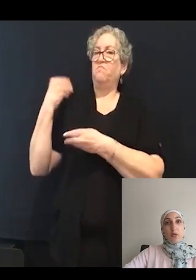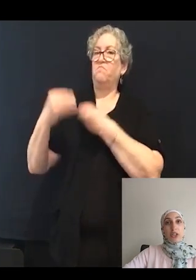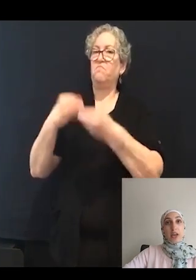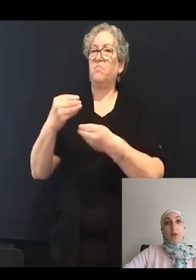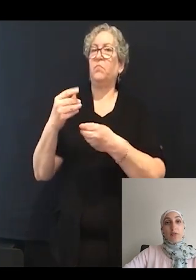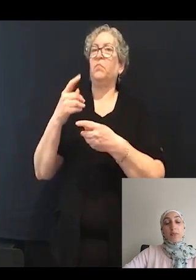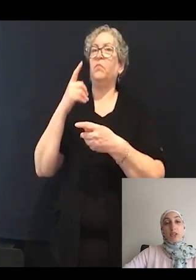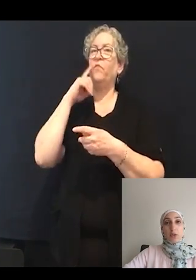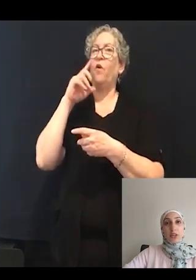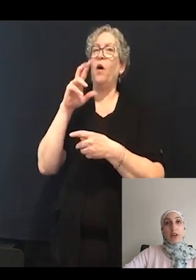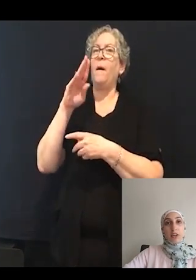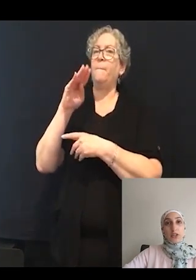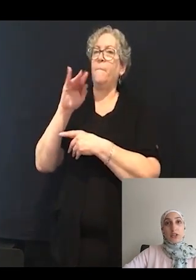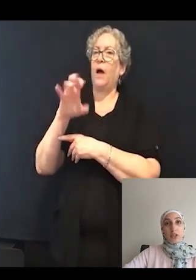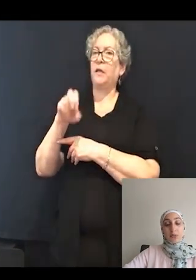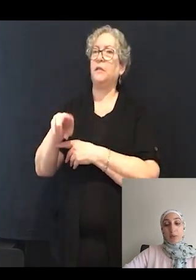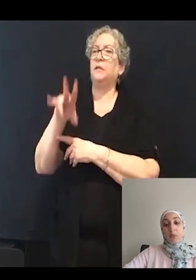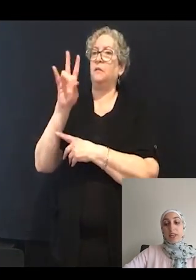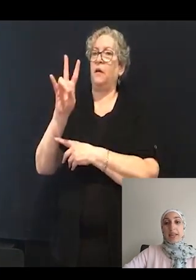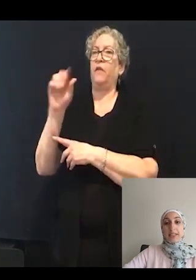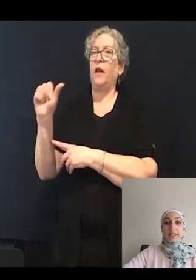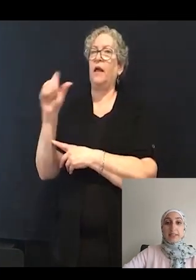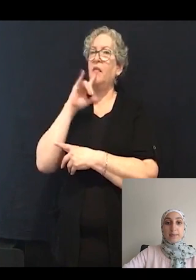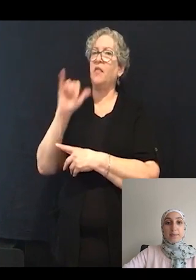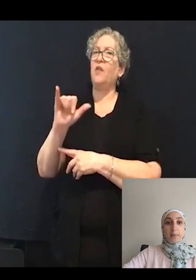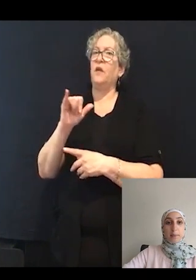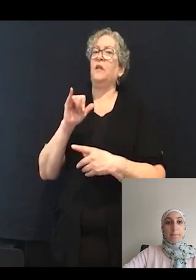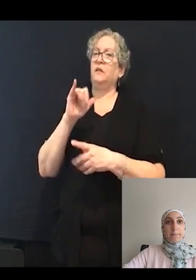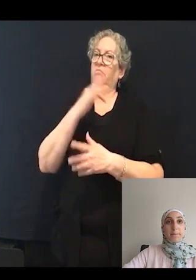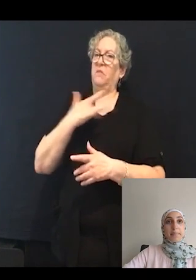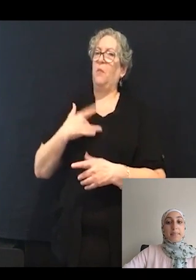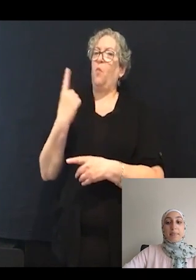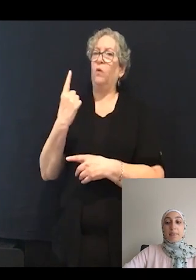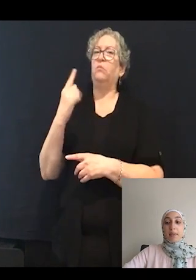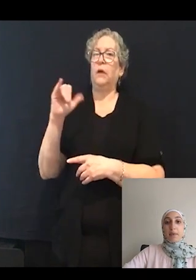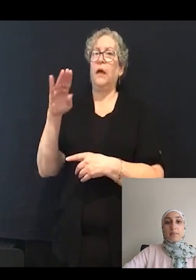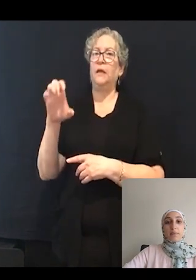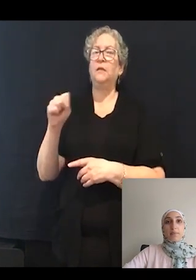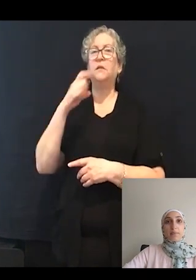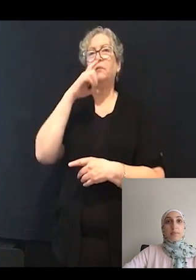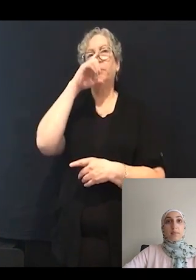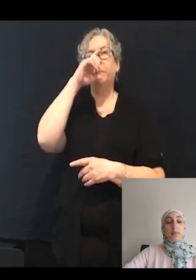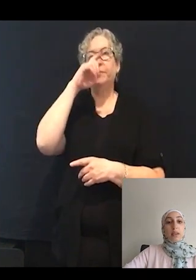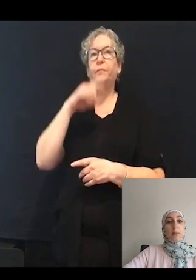which account for a majority of Usher syndrome type 1 cases.